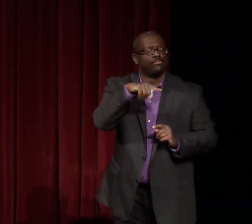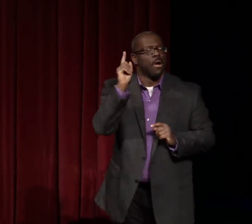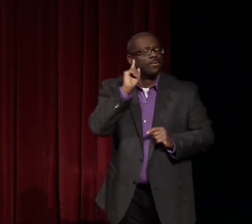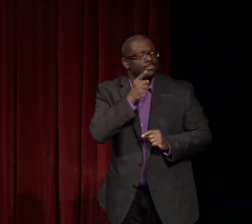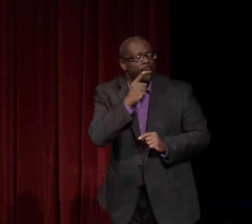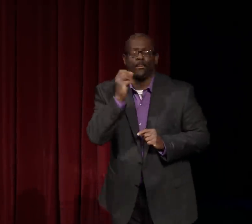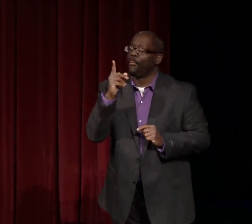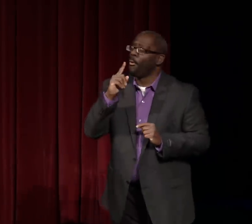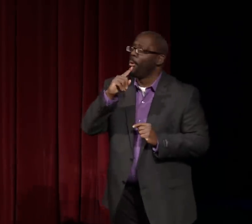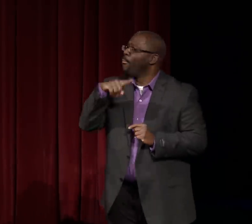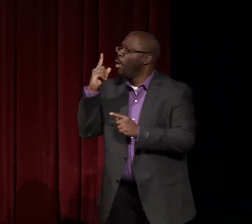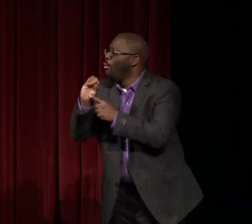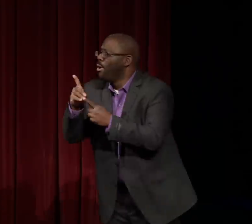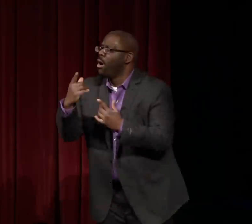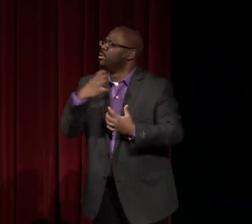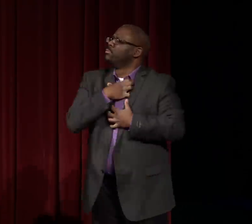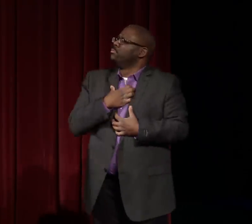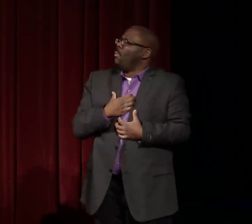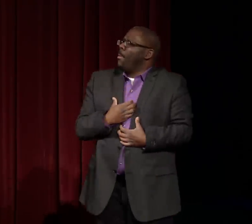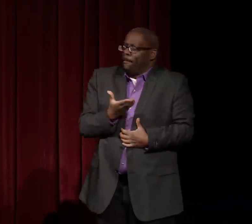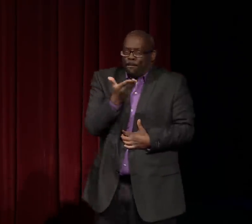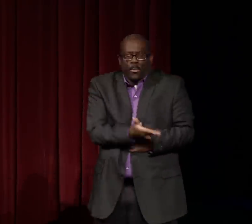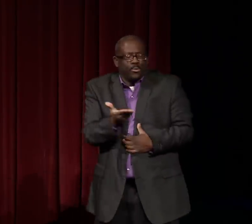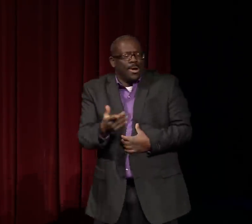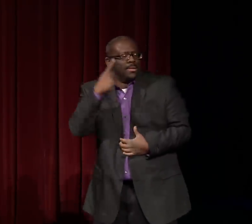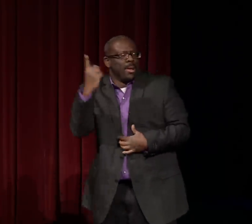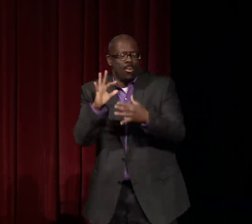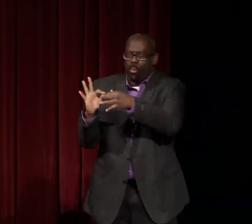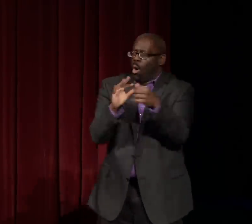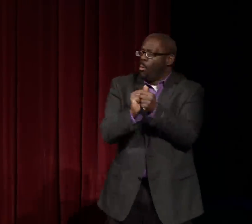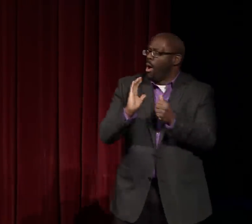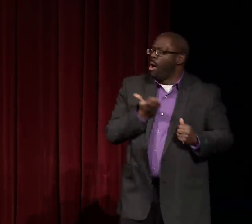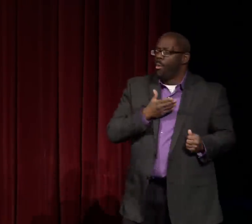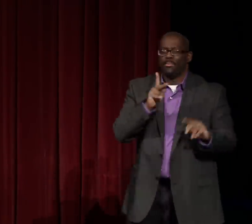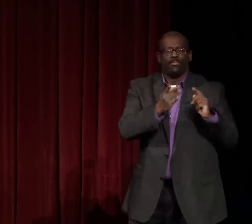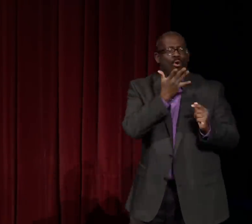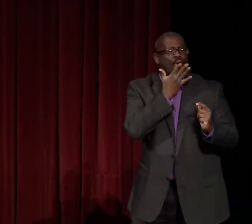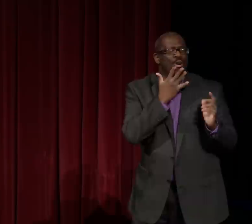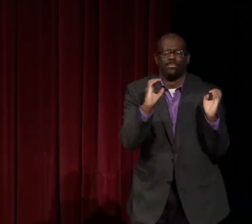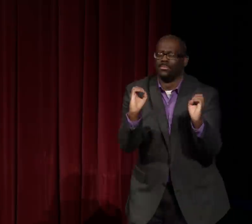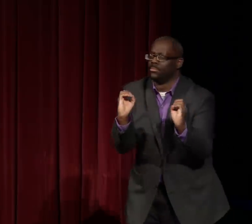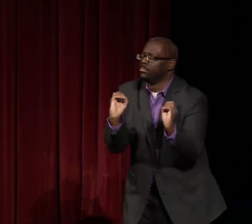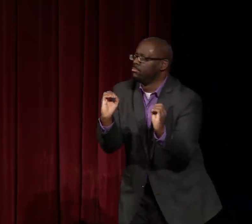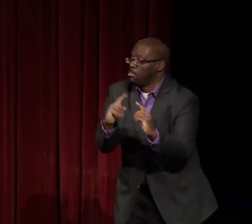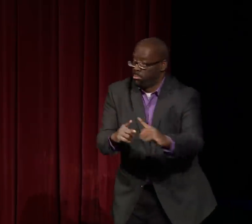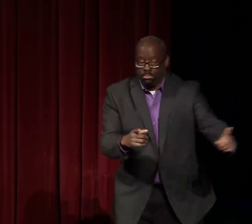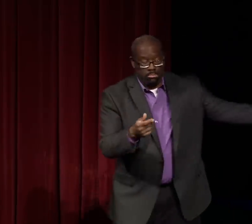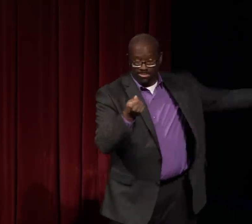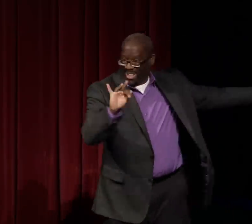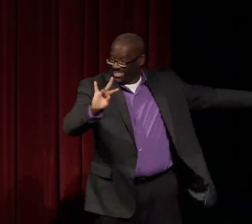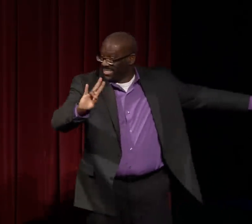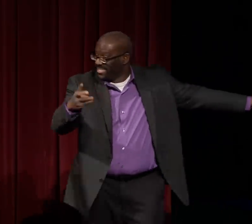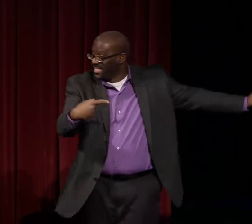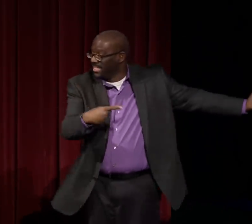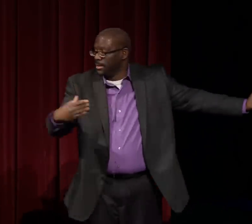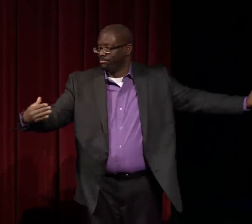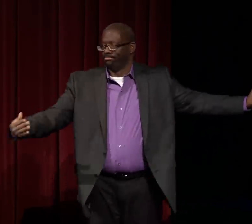And that has a lot of worth for us. And I'm sure that black, deaf CODA's would like